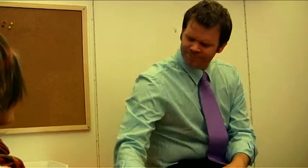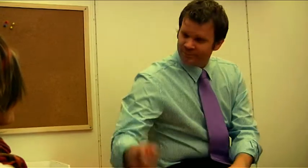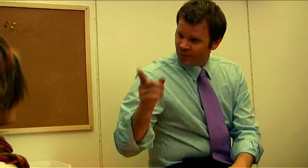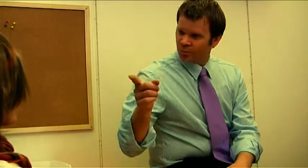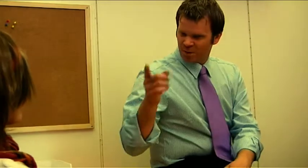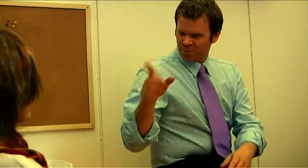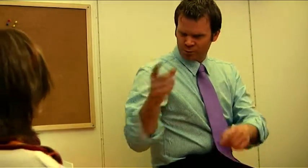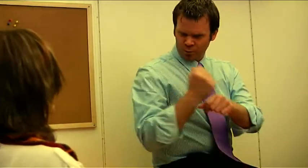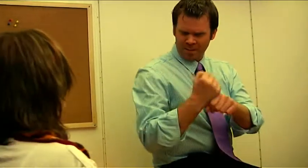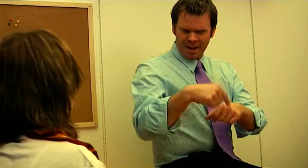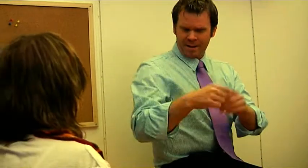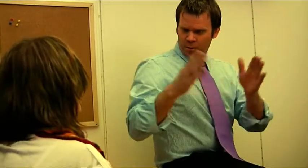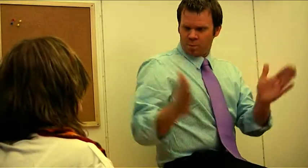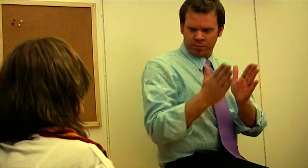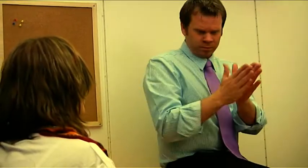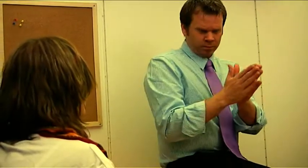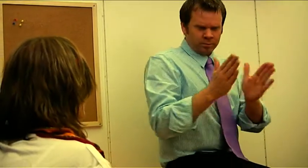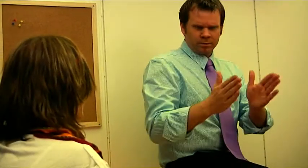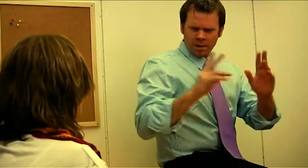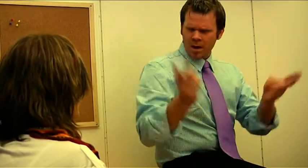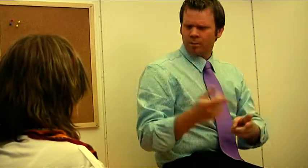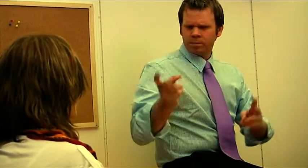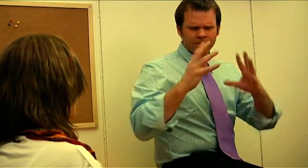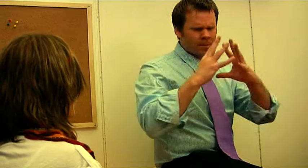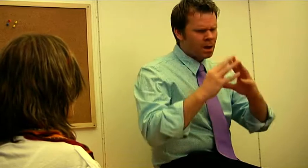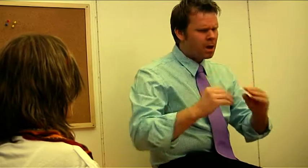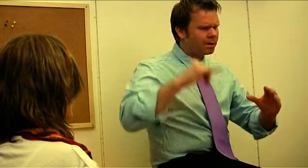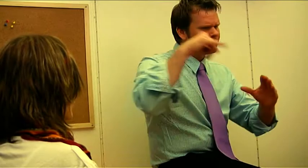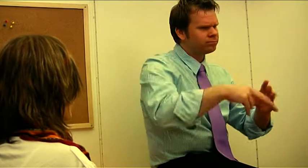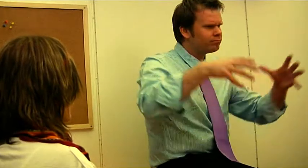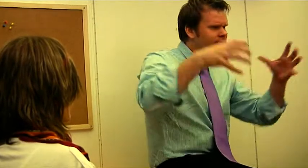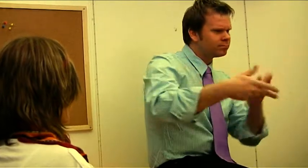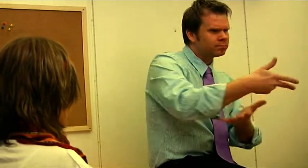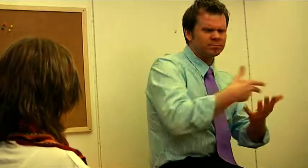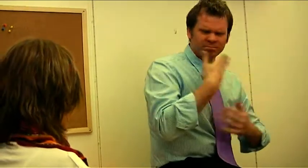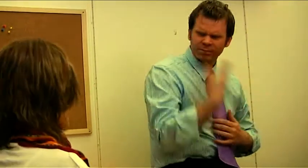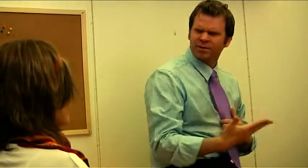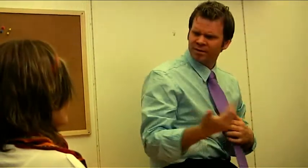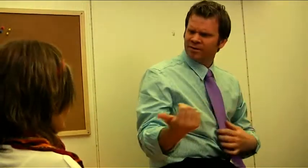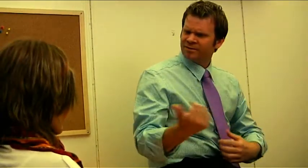You have been working here a short period of time, yet you melt in here pretty good.